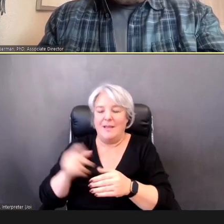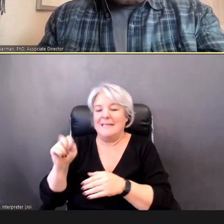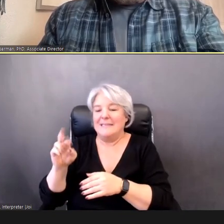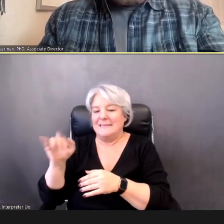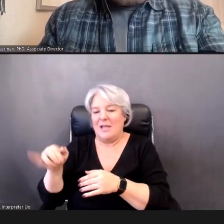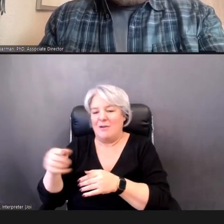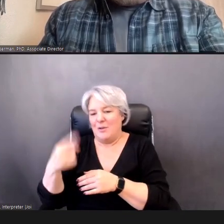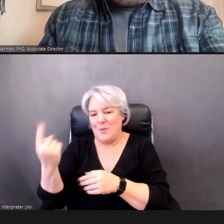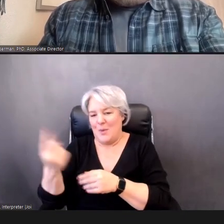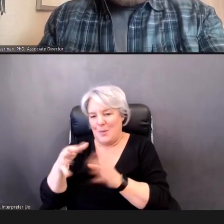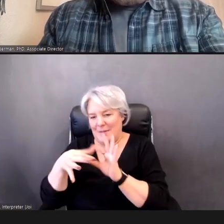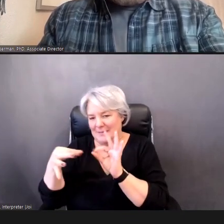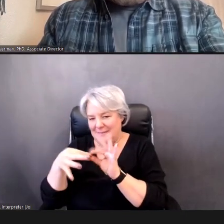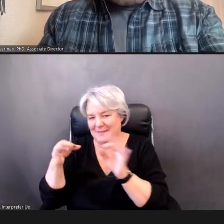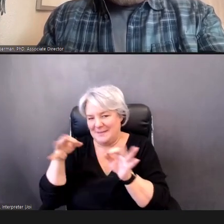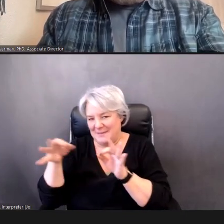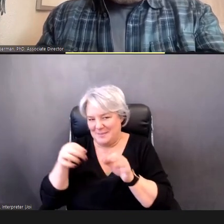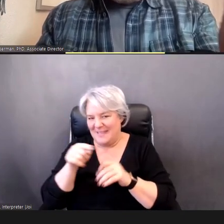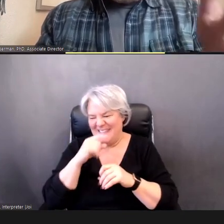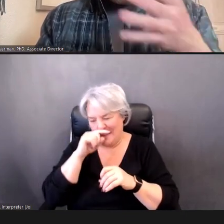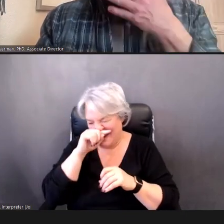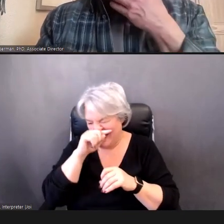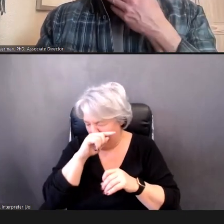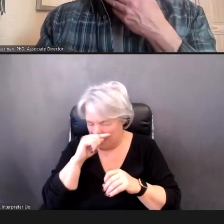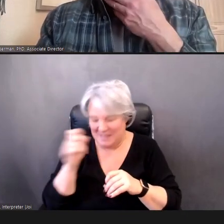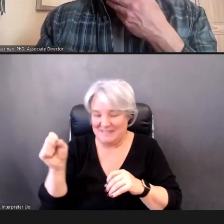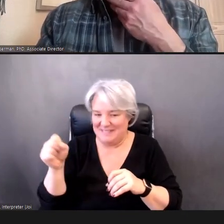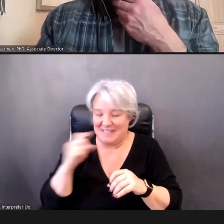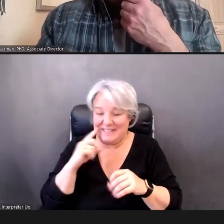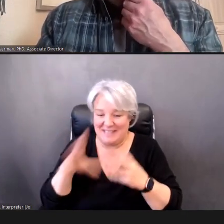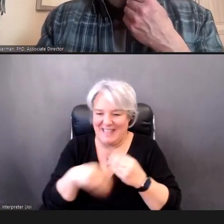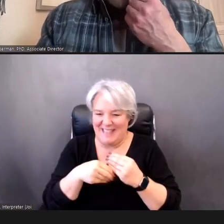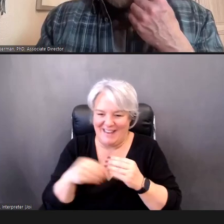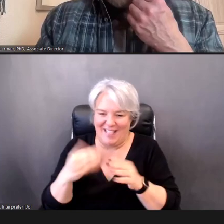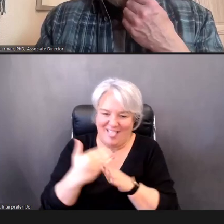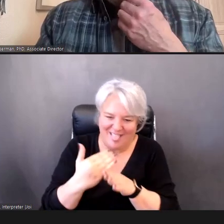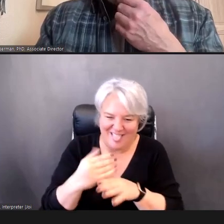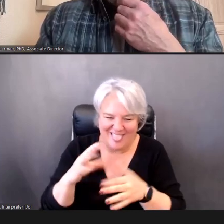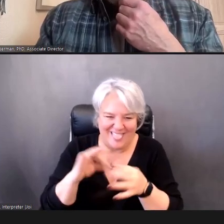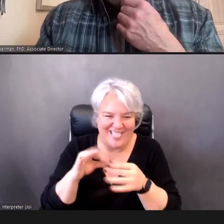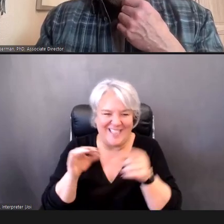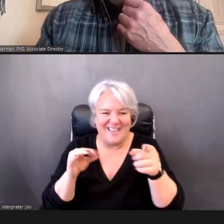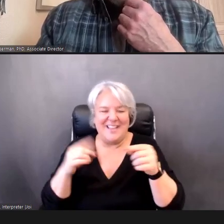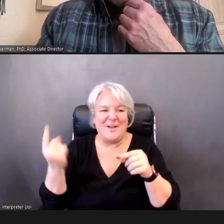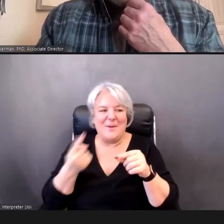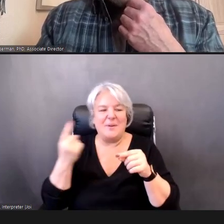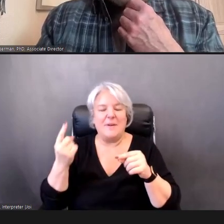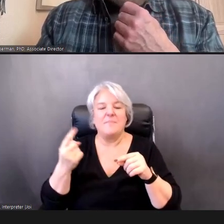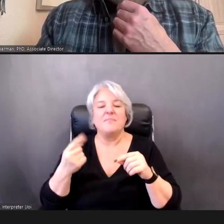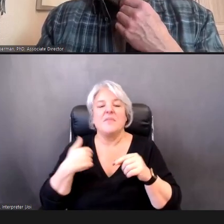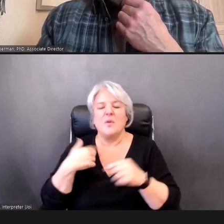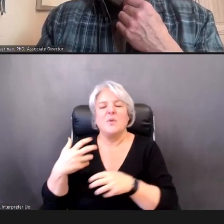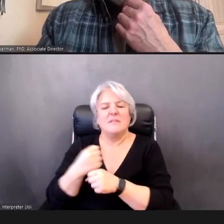Terry Foust, AuD, CCC-A/SLP: Yeah, thank you, always interject here, , we've received some questions about this conditioning